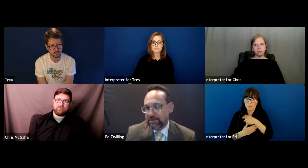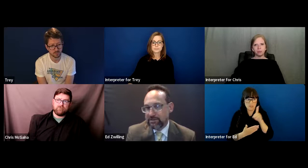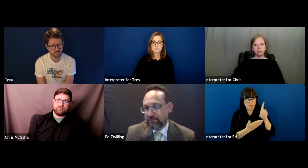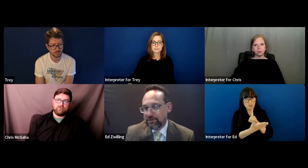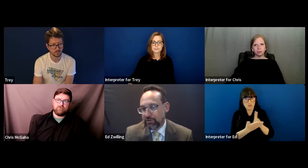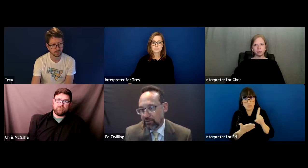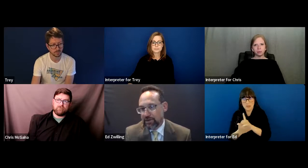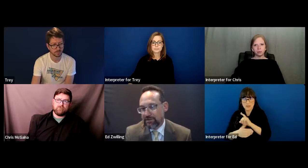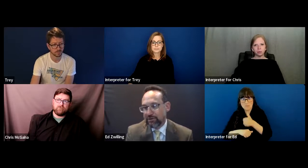basis of disability.